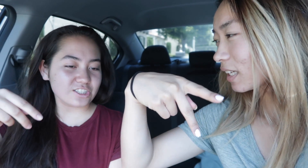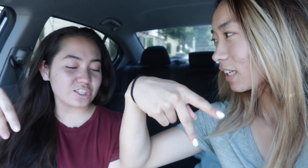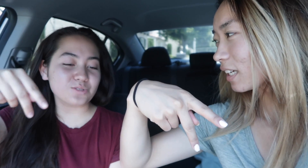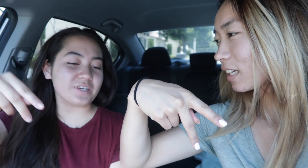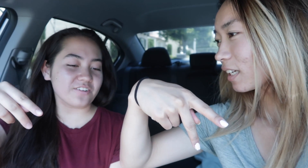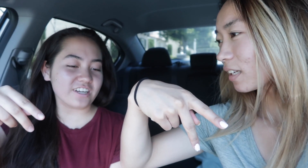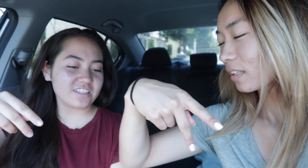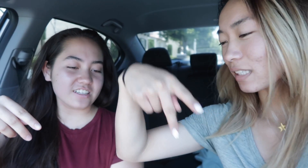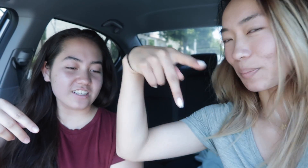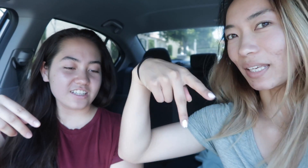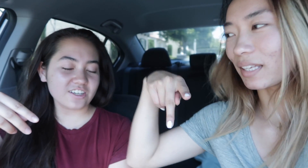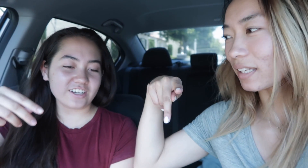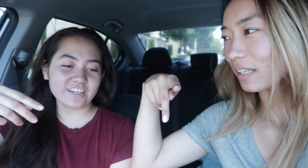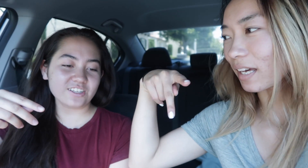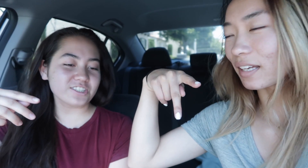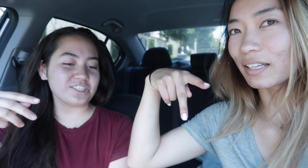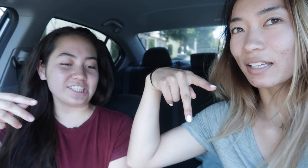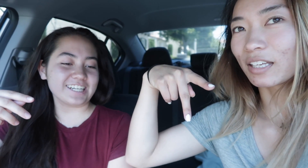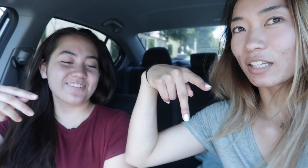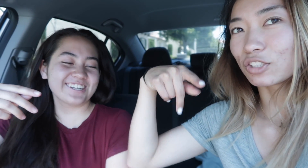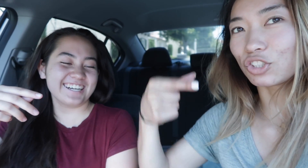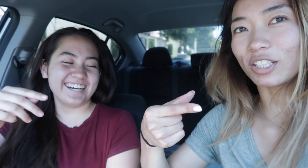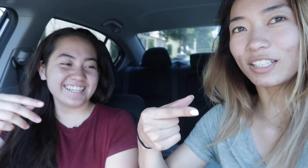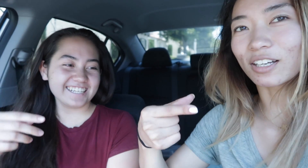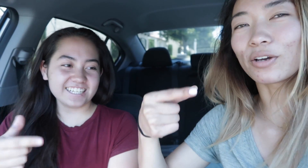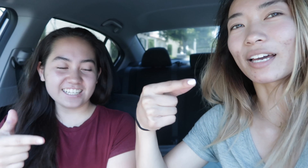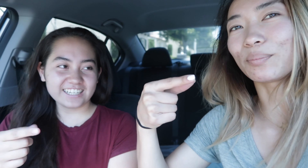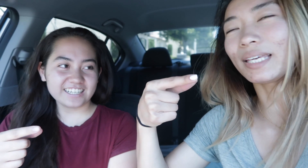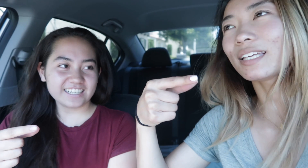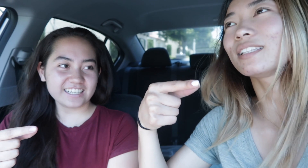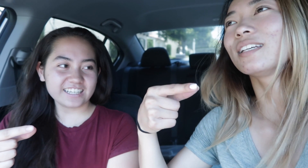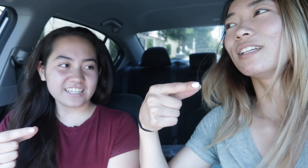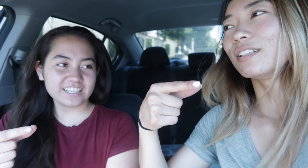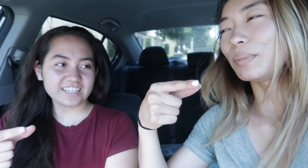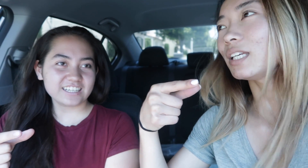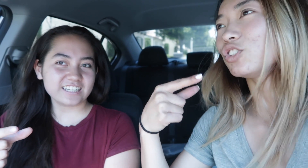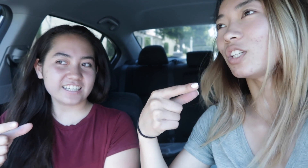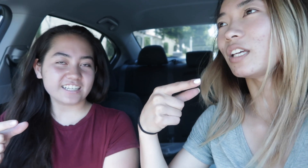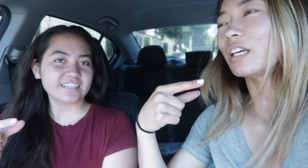'p'? this is 'p' right? this is 'p' and what's 'g'? oh yeah, 'p' 'g'